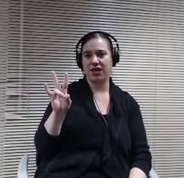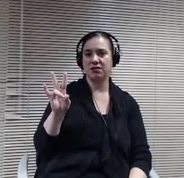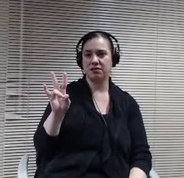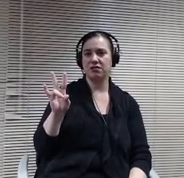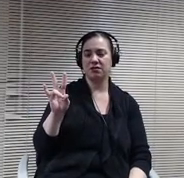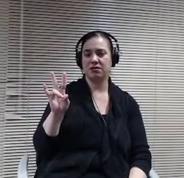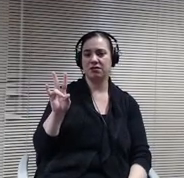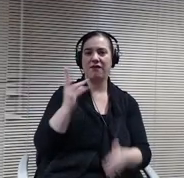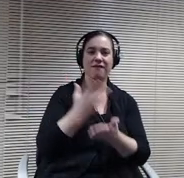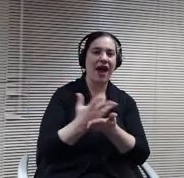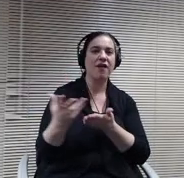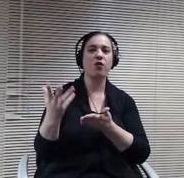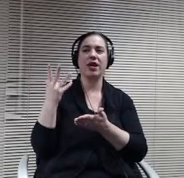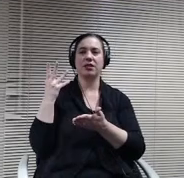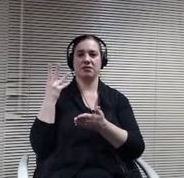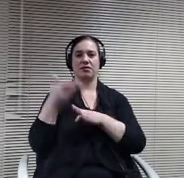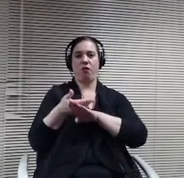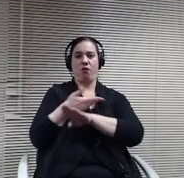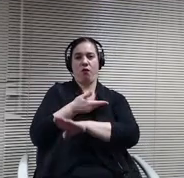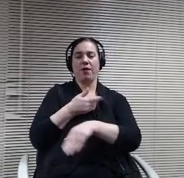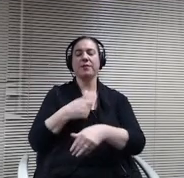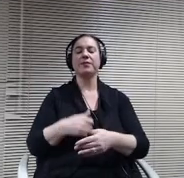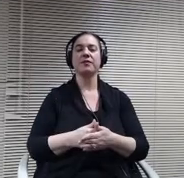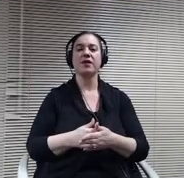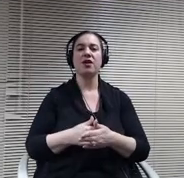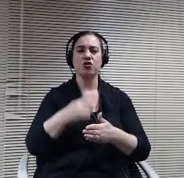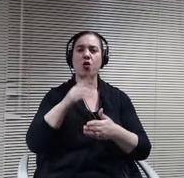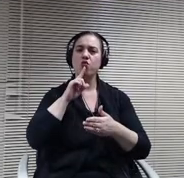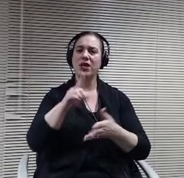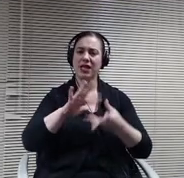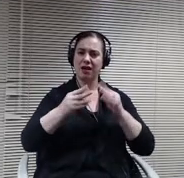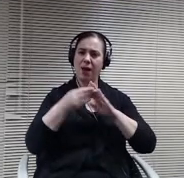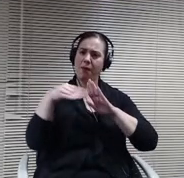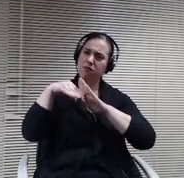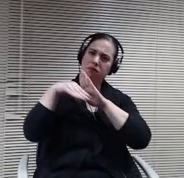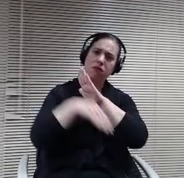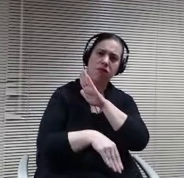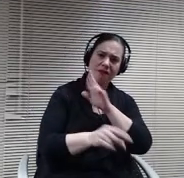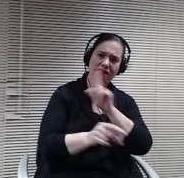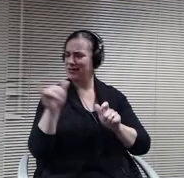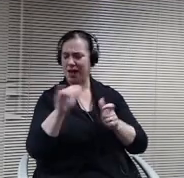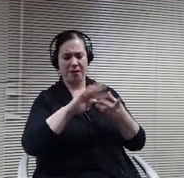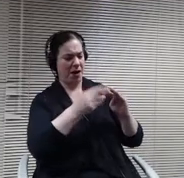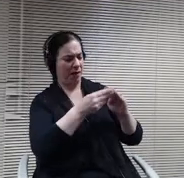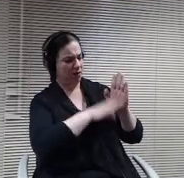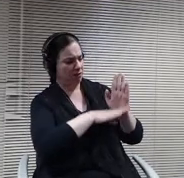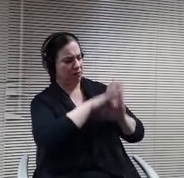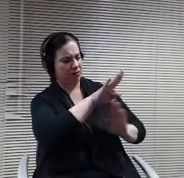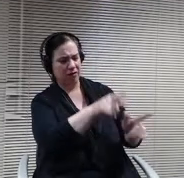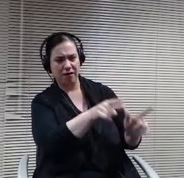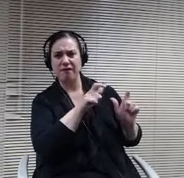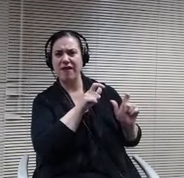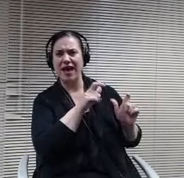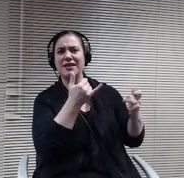rapidly. And if you look at some of the cities where we draw our.